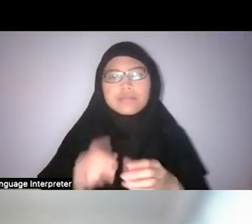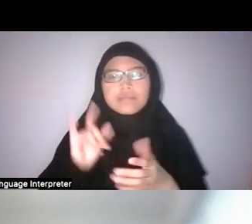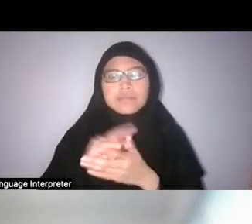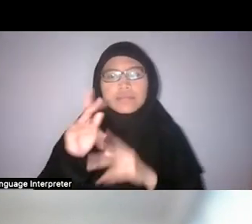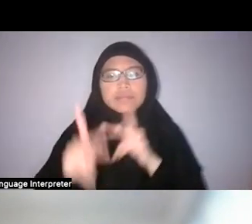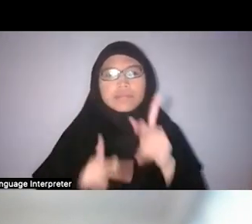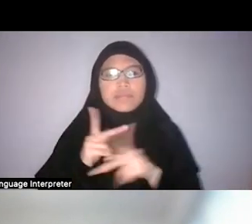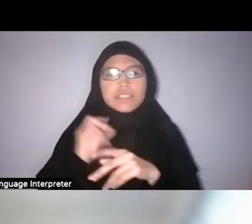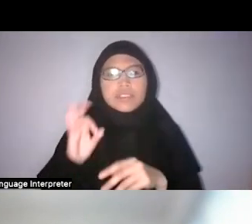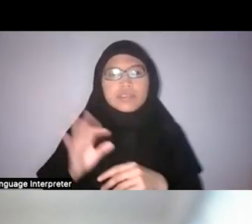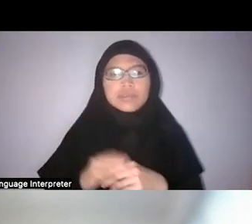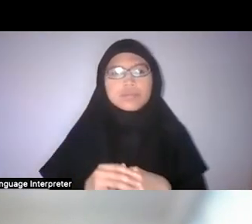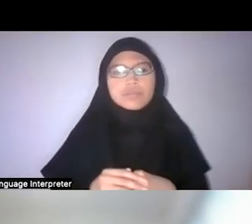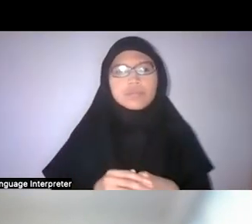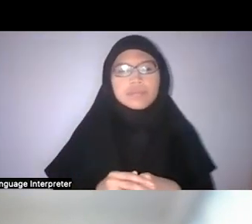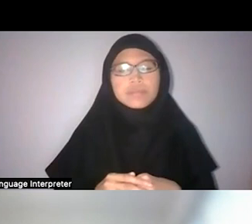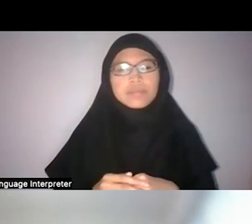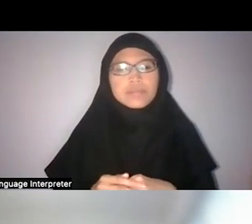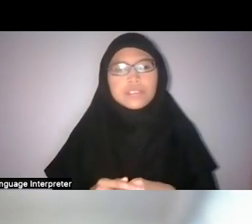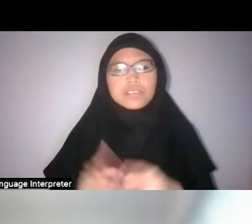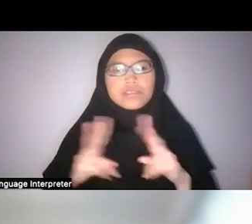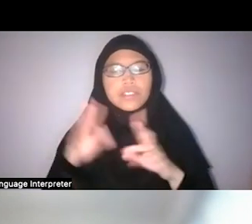in a very contextual way.